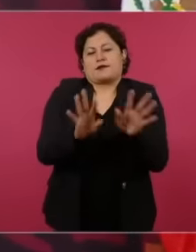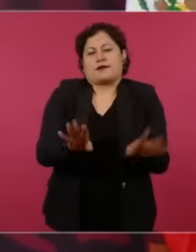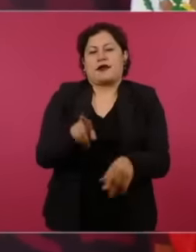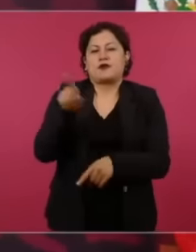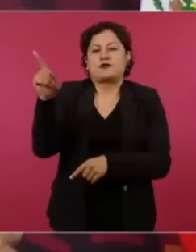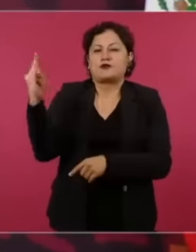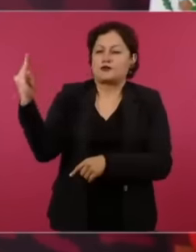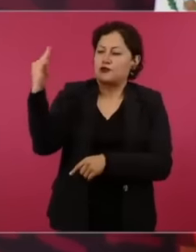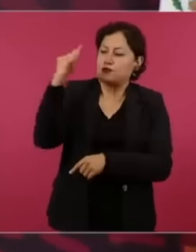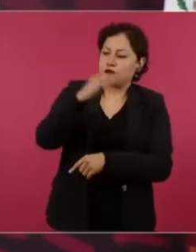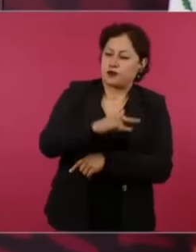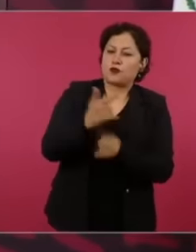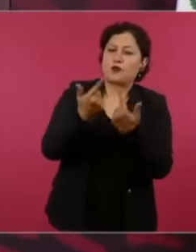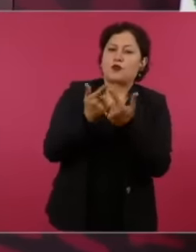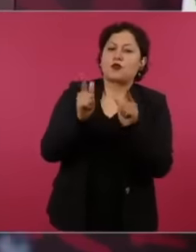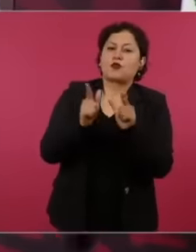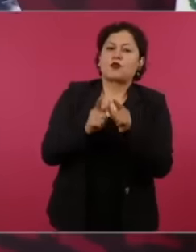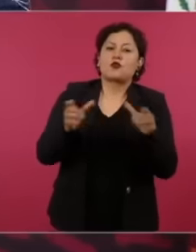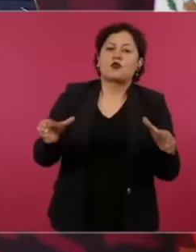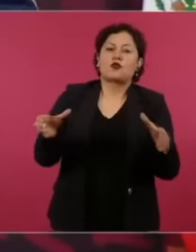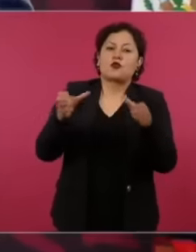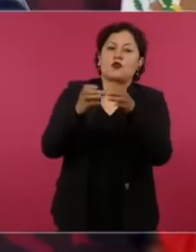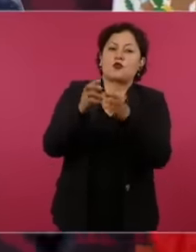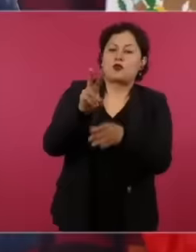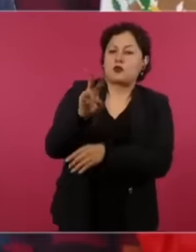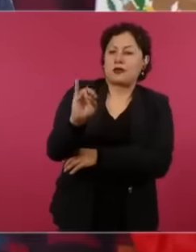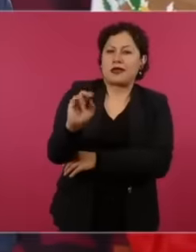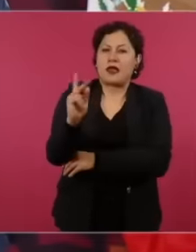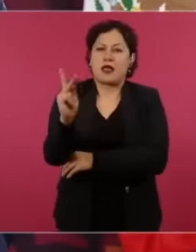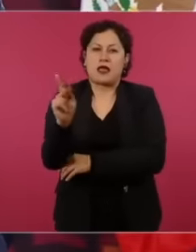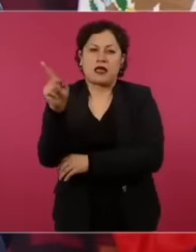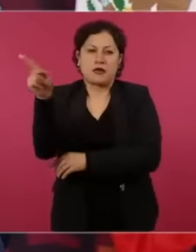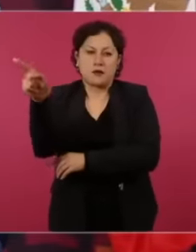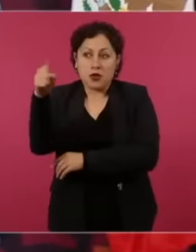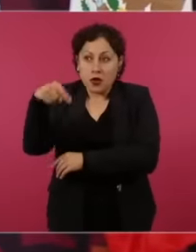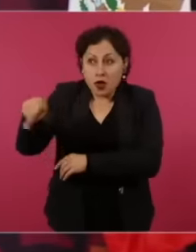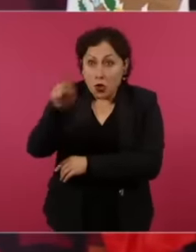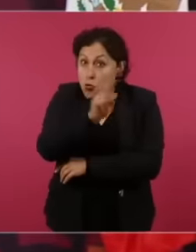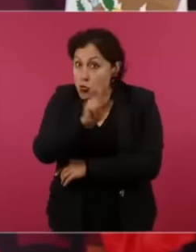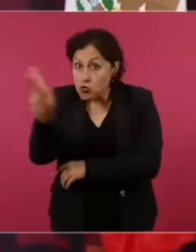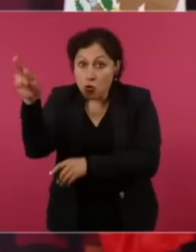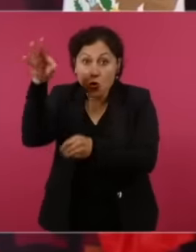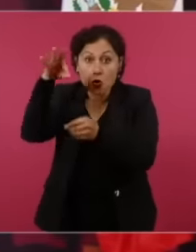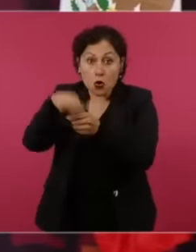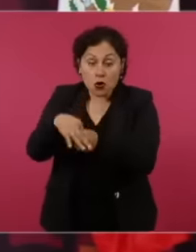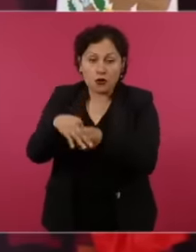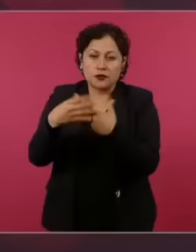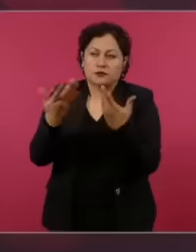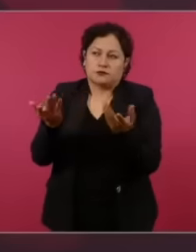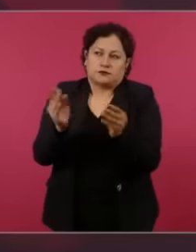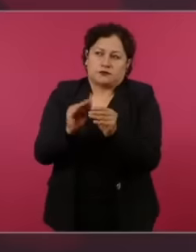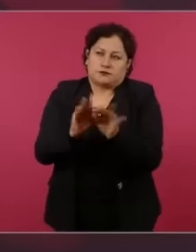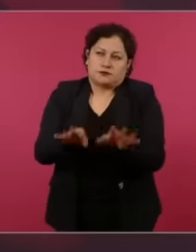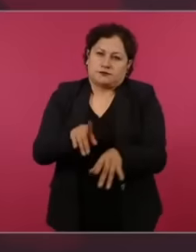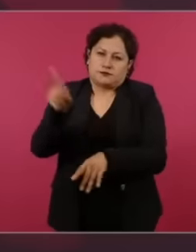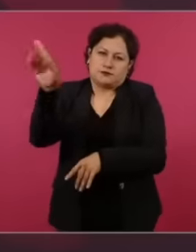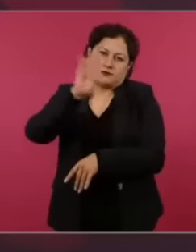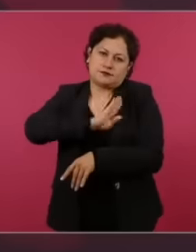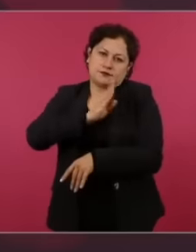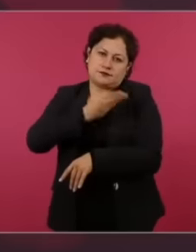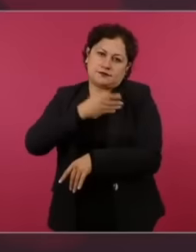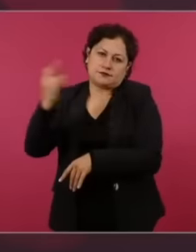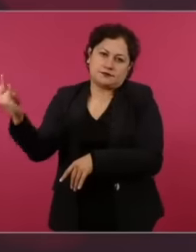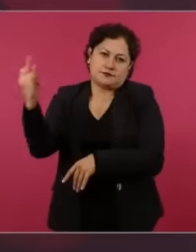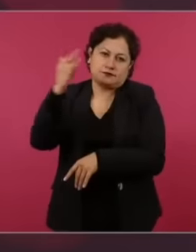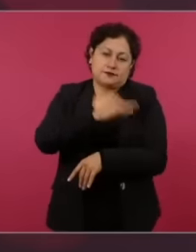Mexico Like the other one, well, on the Chapultepec golf course,